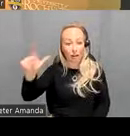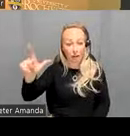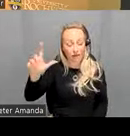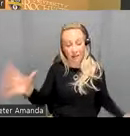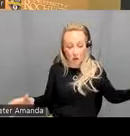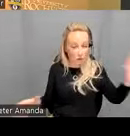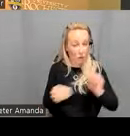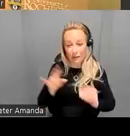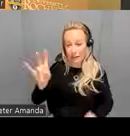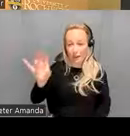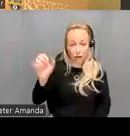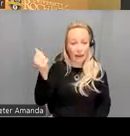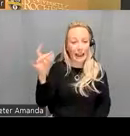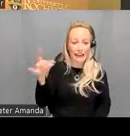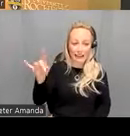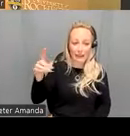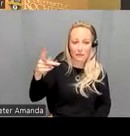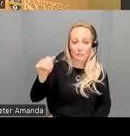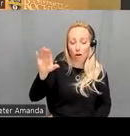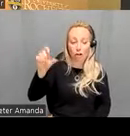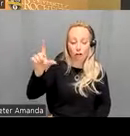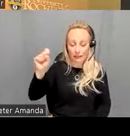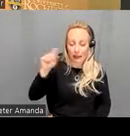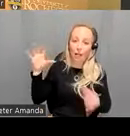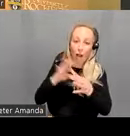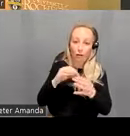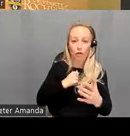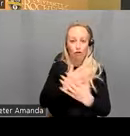of these belongs to one of the 12 wrestling State networks and we're focusing on the four